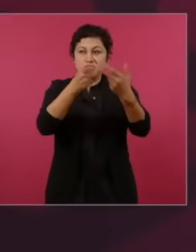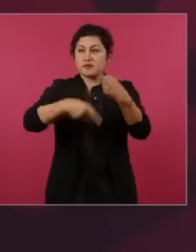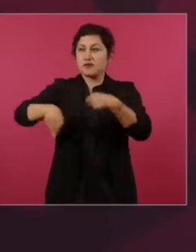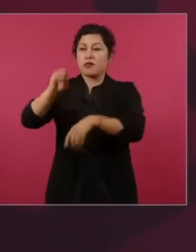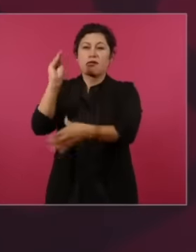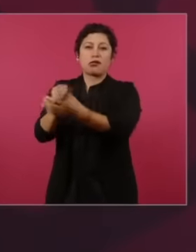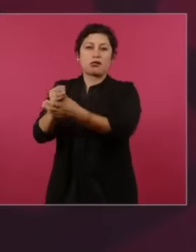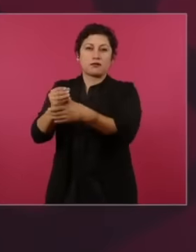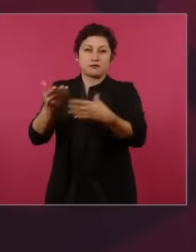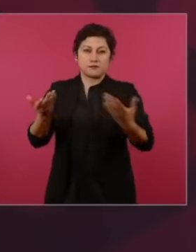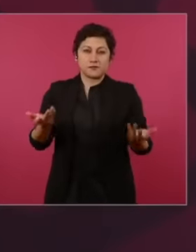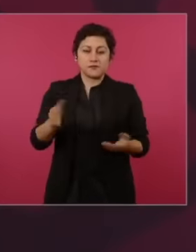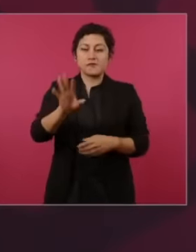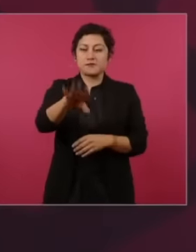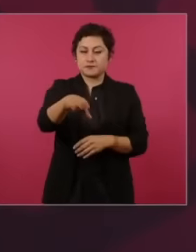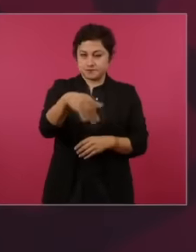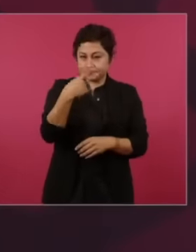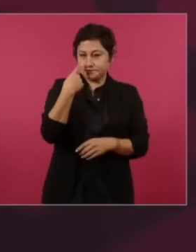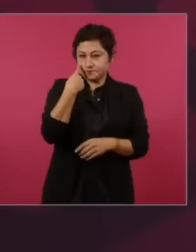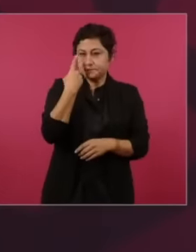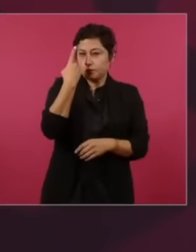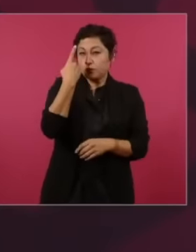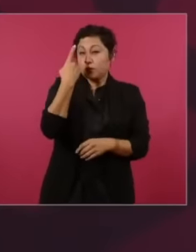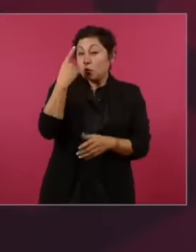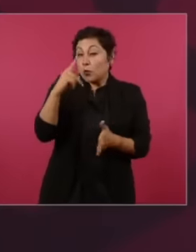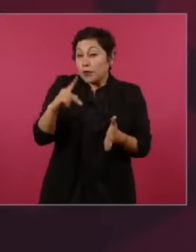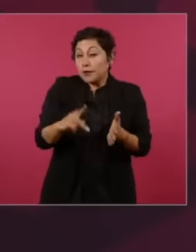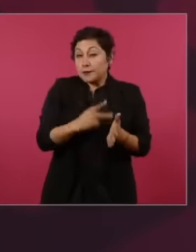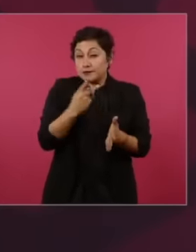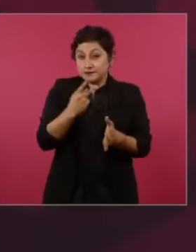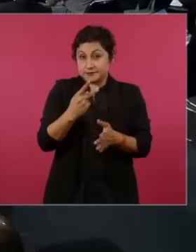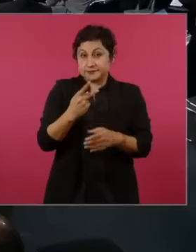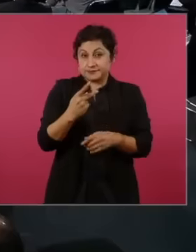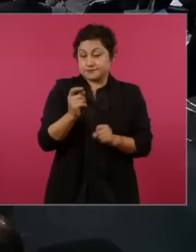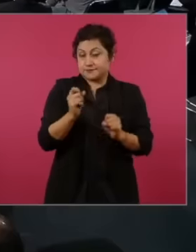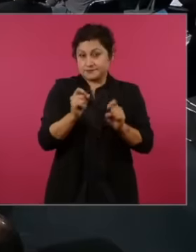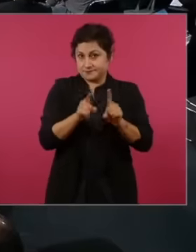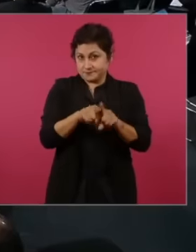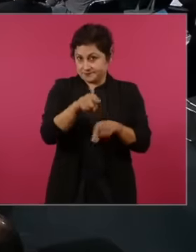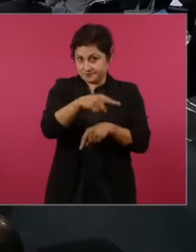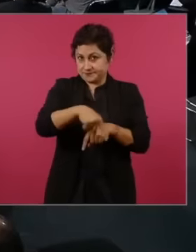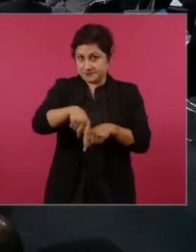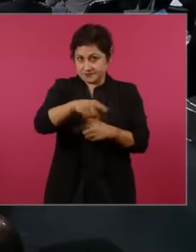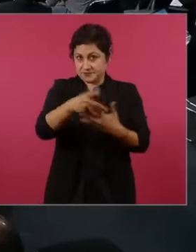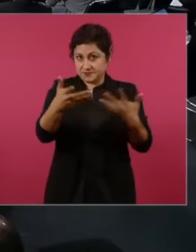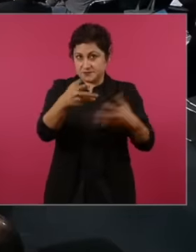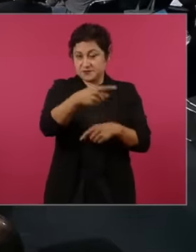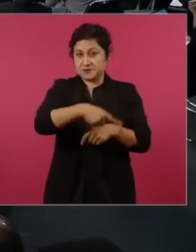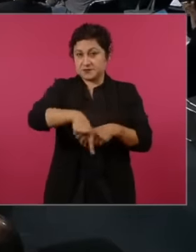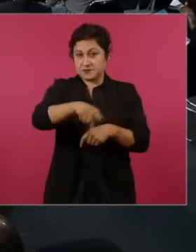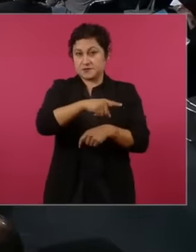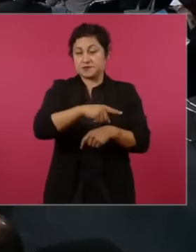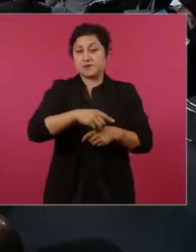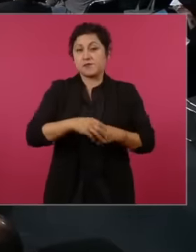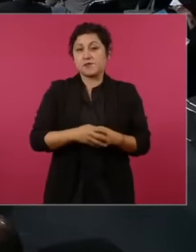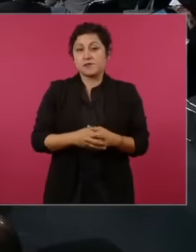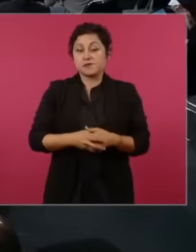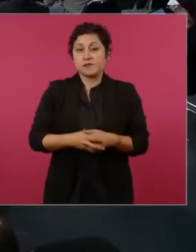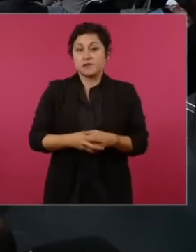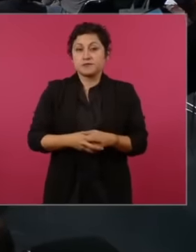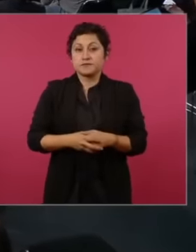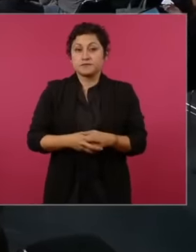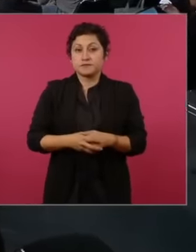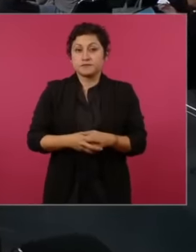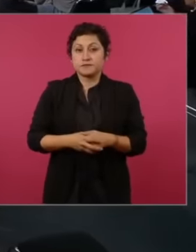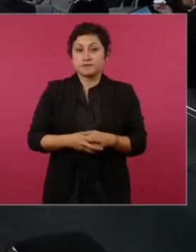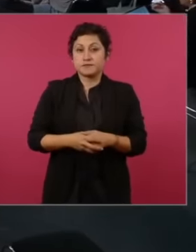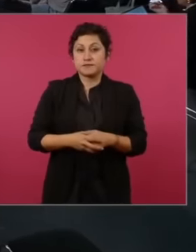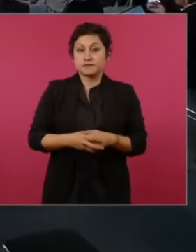beneficiaries is what a defender of private rights